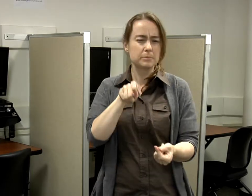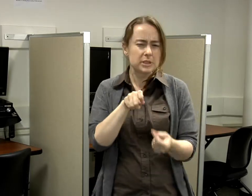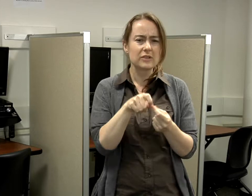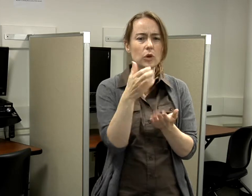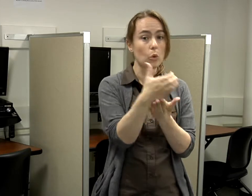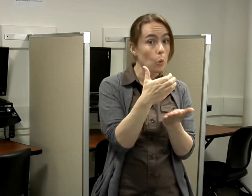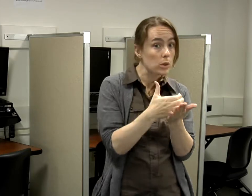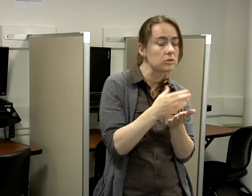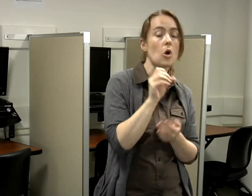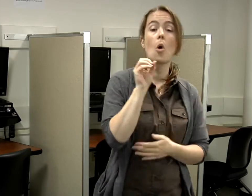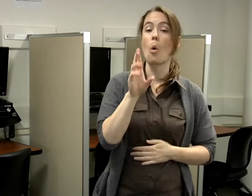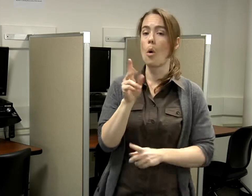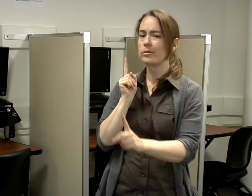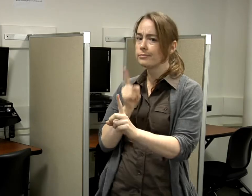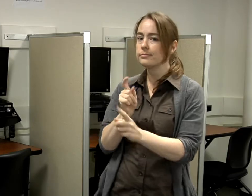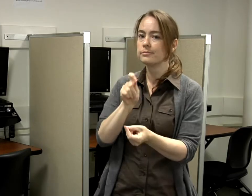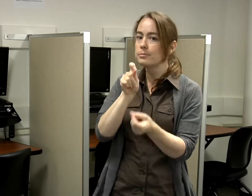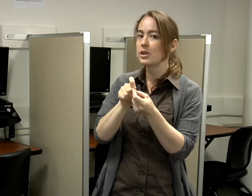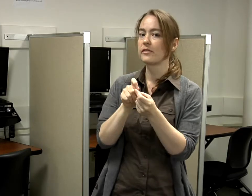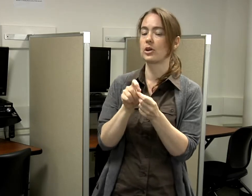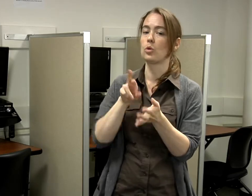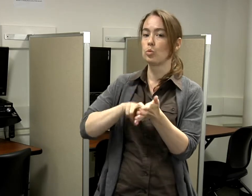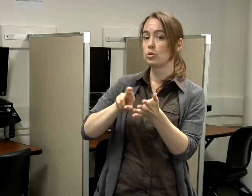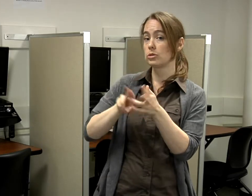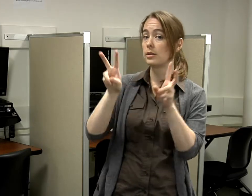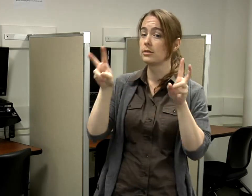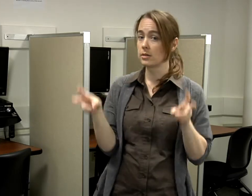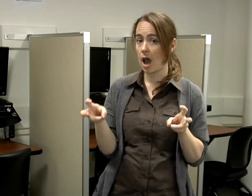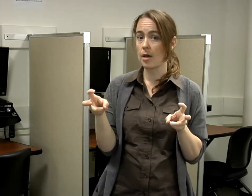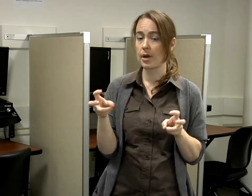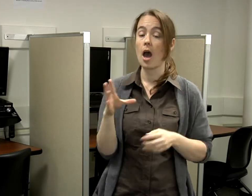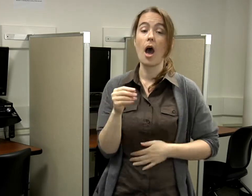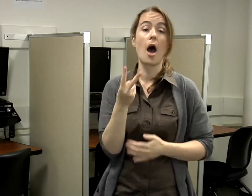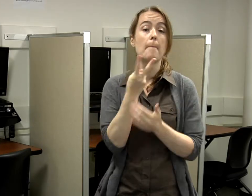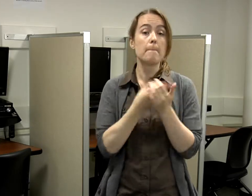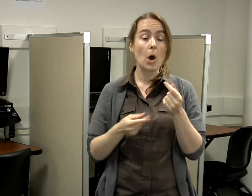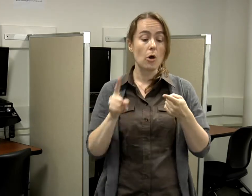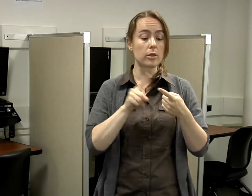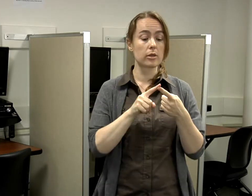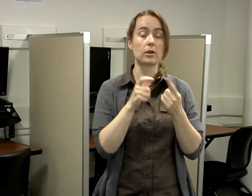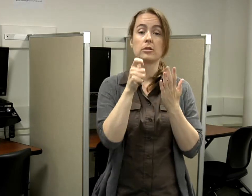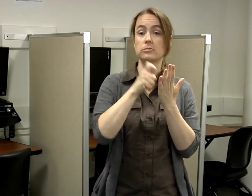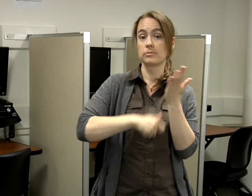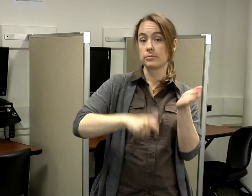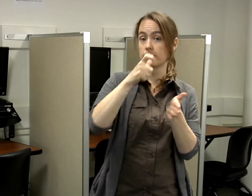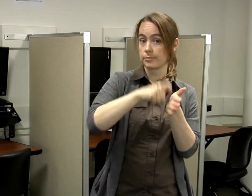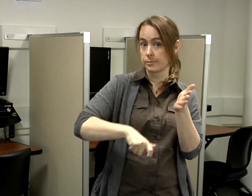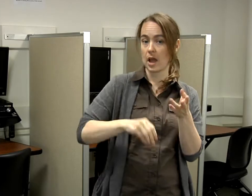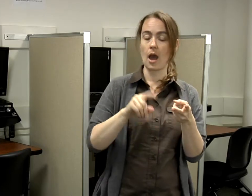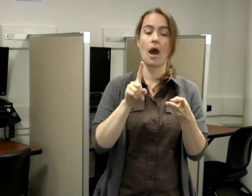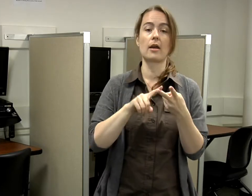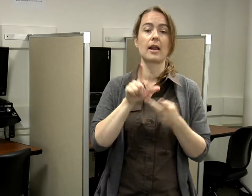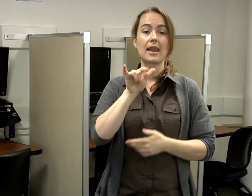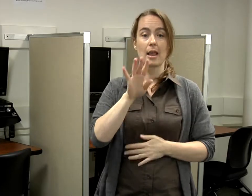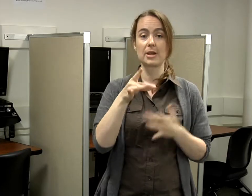for the students in a specific course or for a specific research topic. The journals and articles and the LibGuides